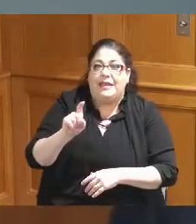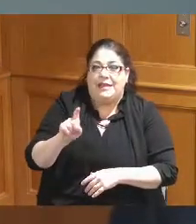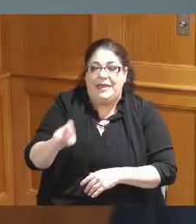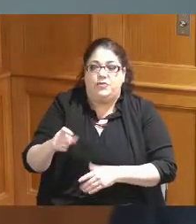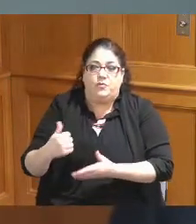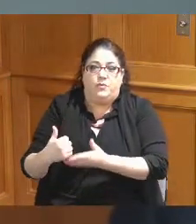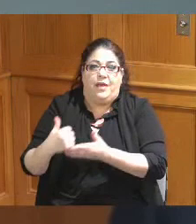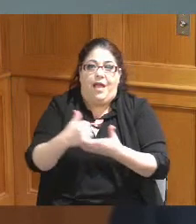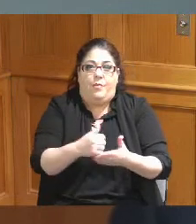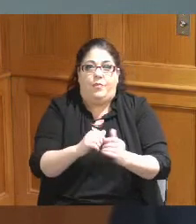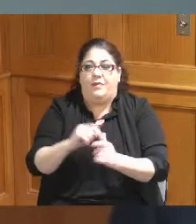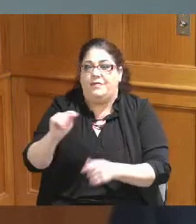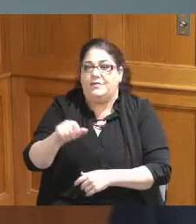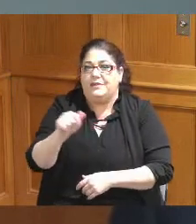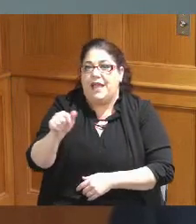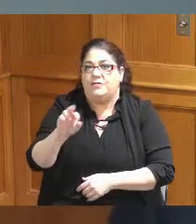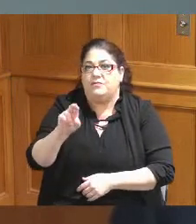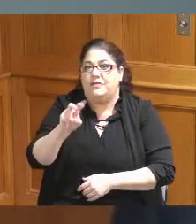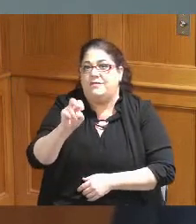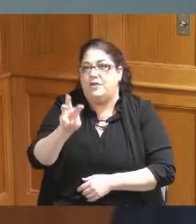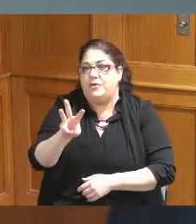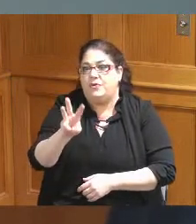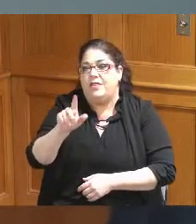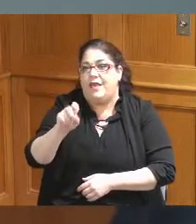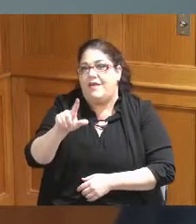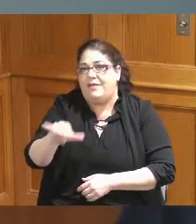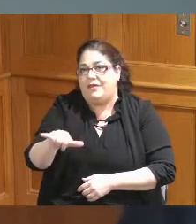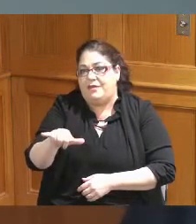its work you're not positioning yourself one way or the other on a future Vote or